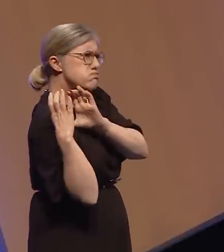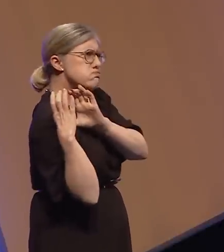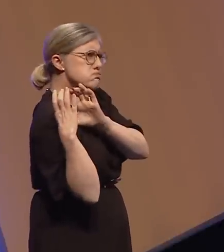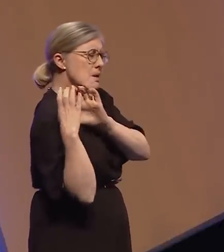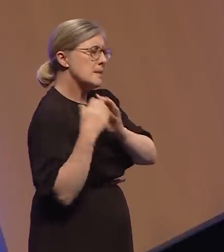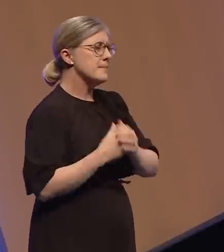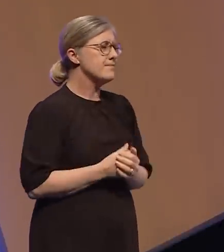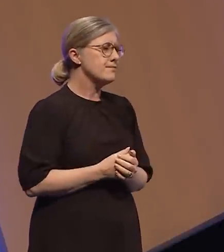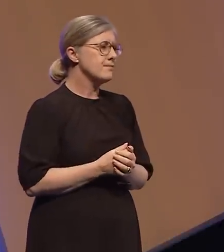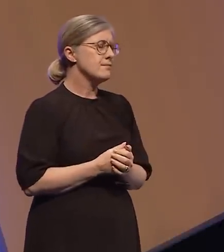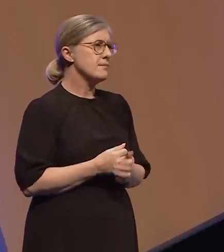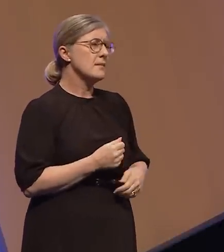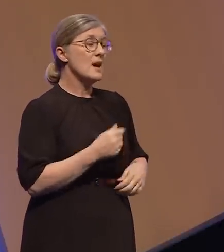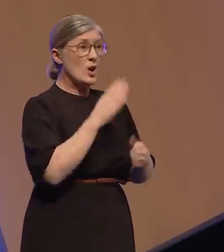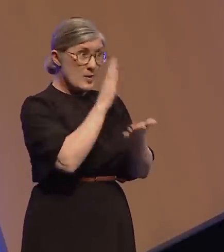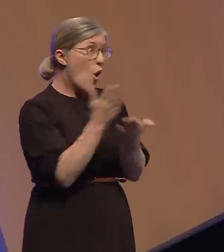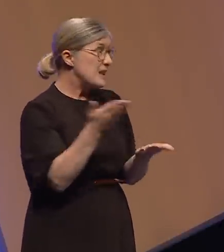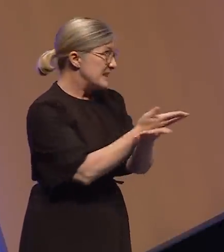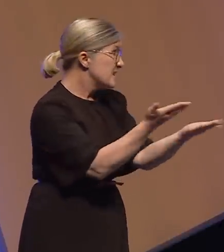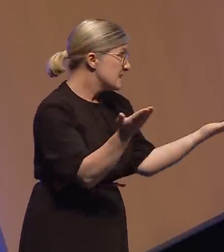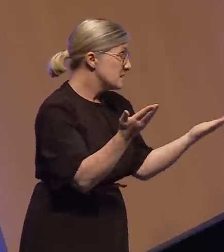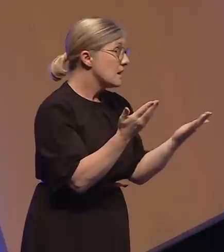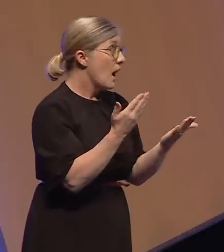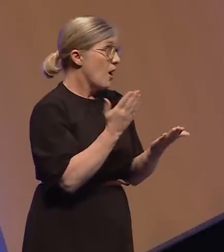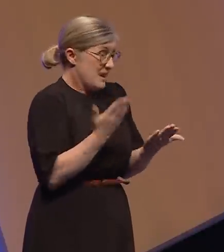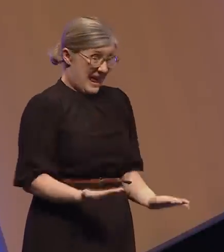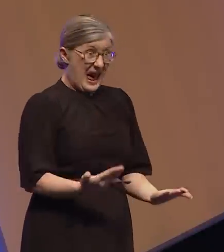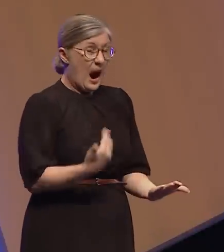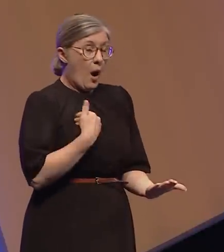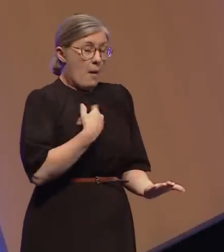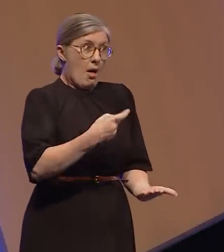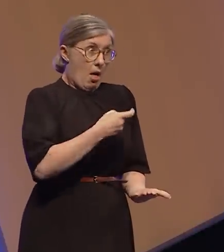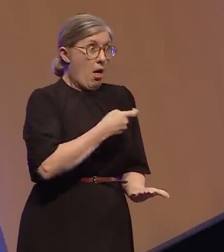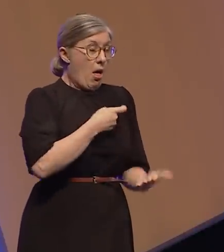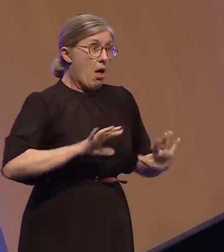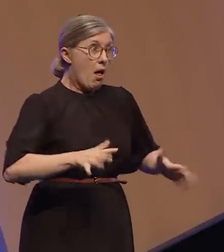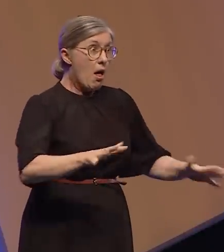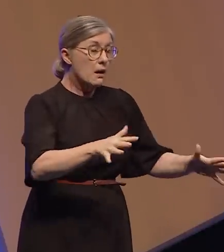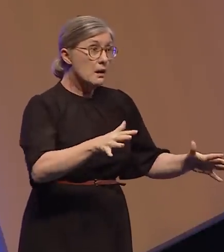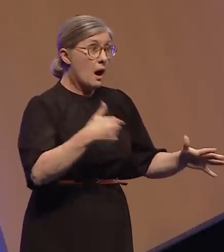to be very honest with you right now I am petrified and it's not because I'm standing